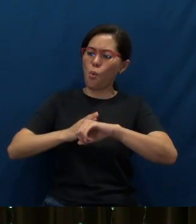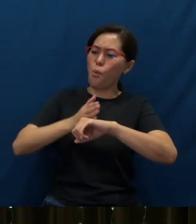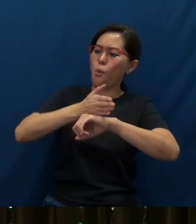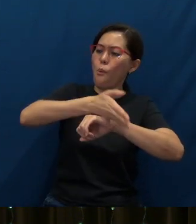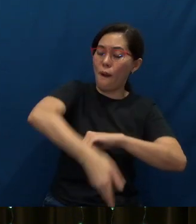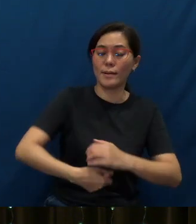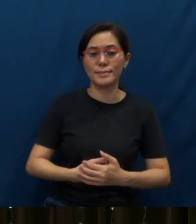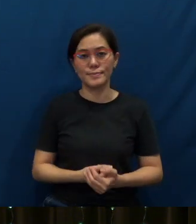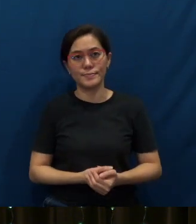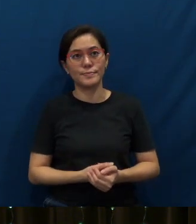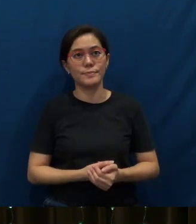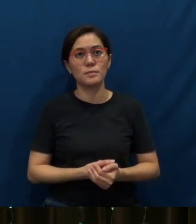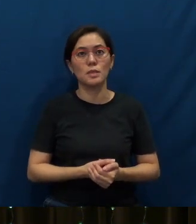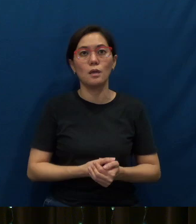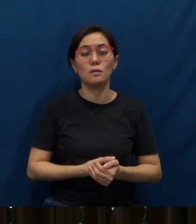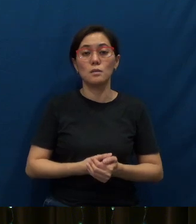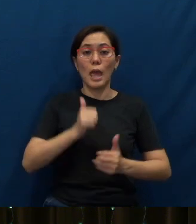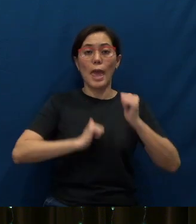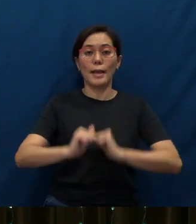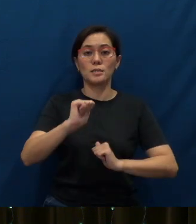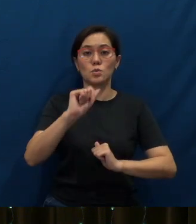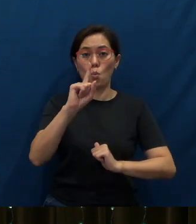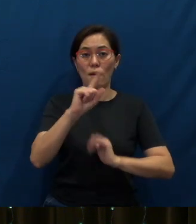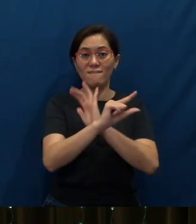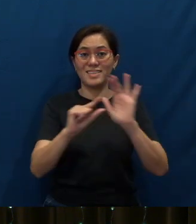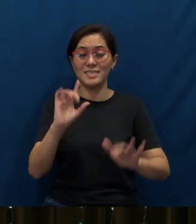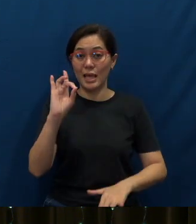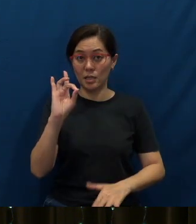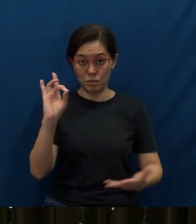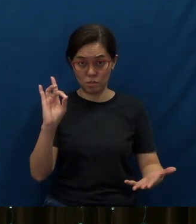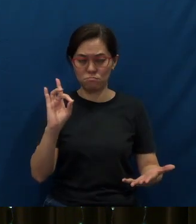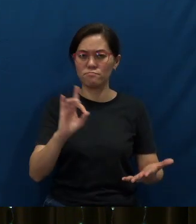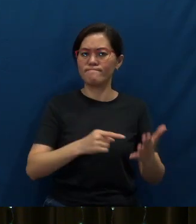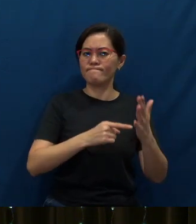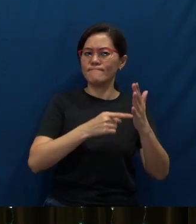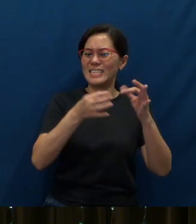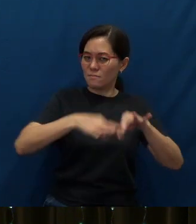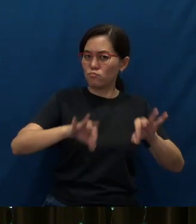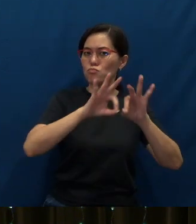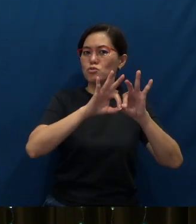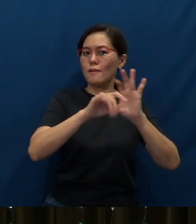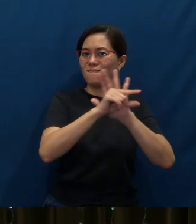You know, Acts 1 verse 8 is a key verse in the book of Acts.